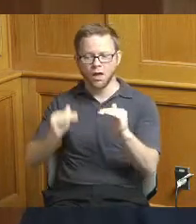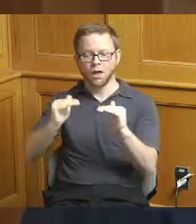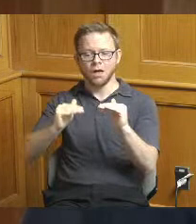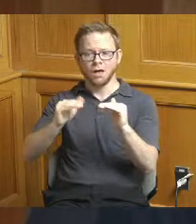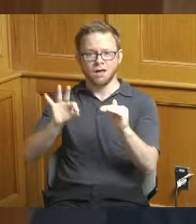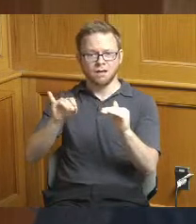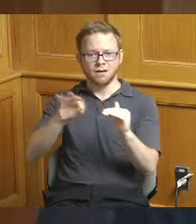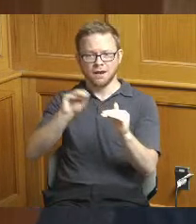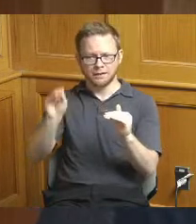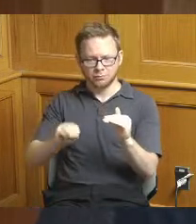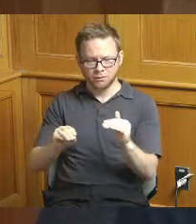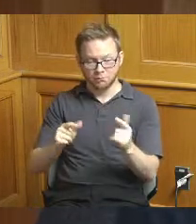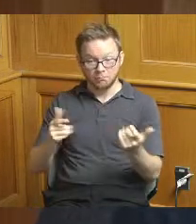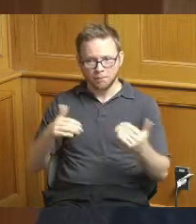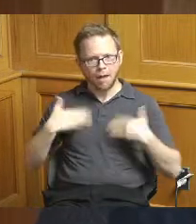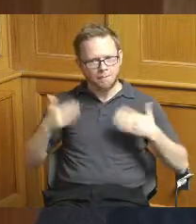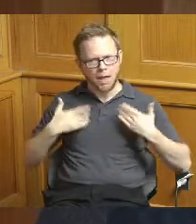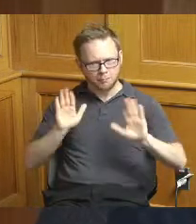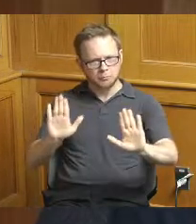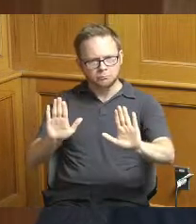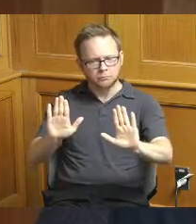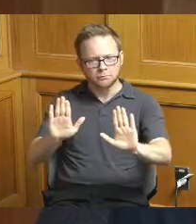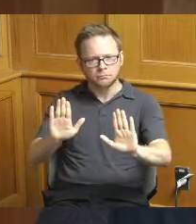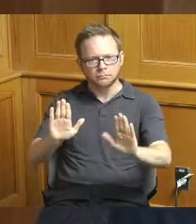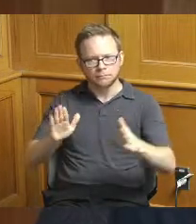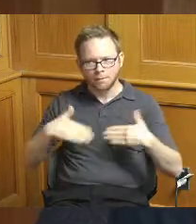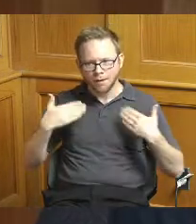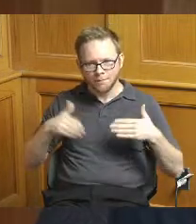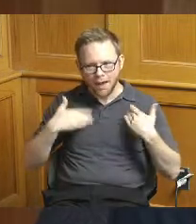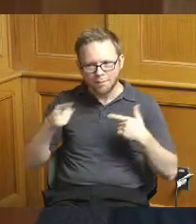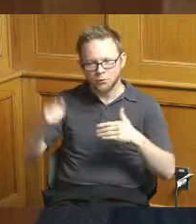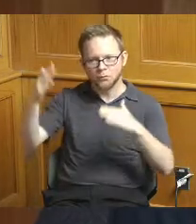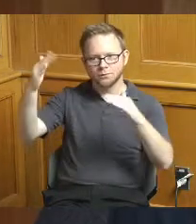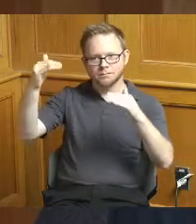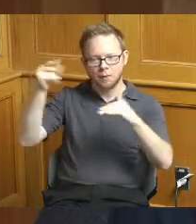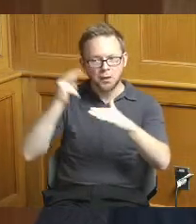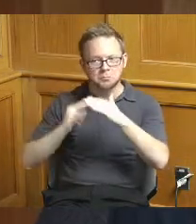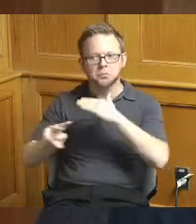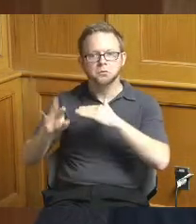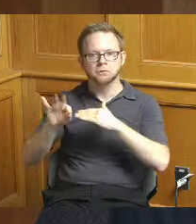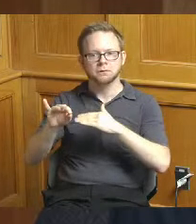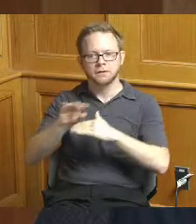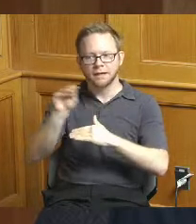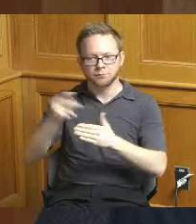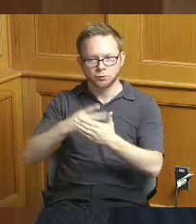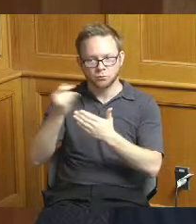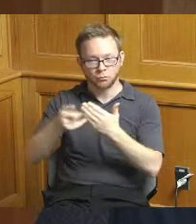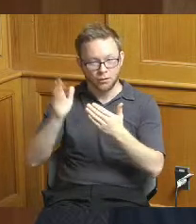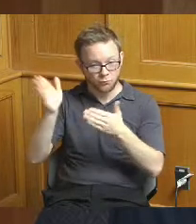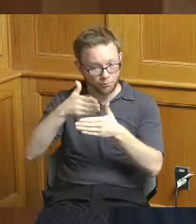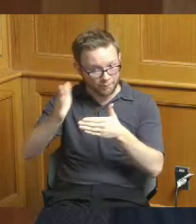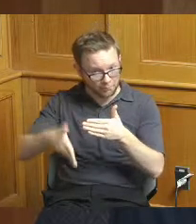which I'm glad by the way that the expectation is that 90 of the projects will be complete this year